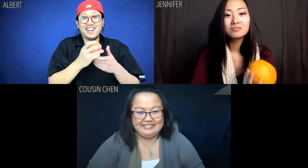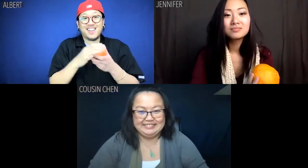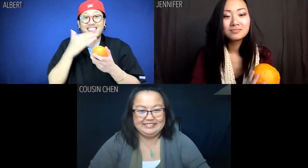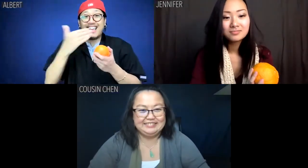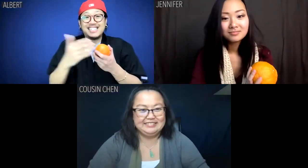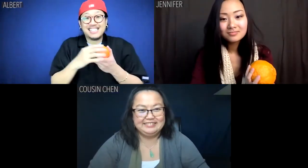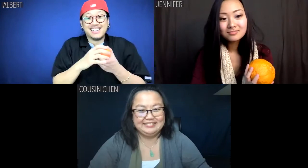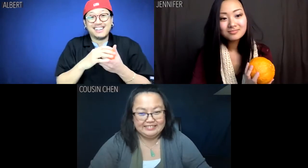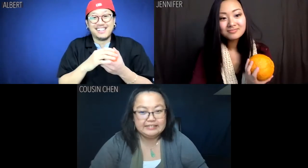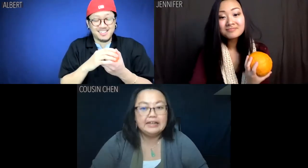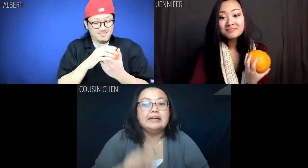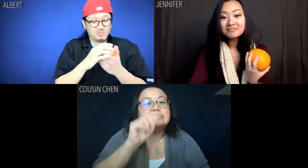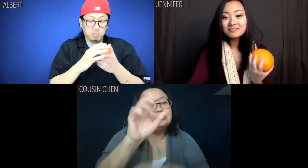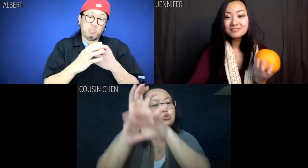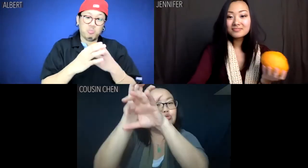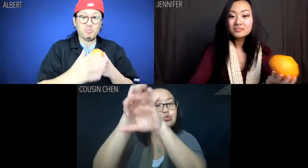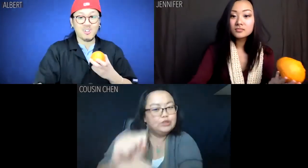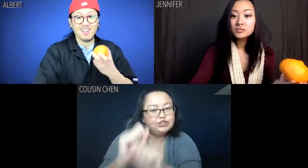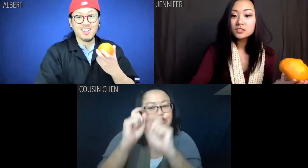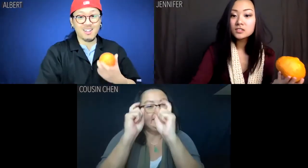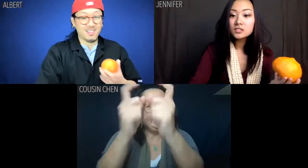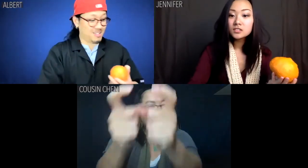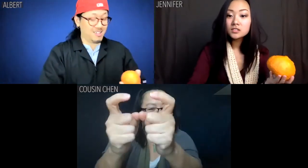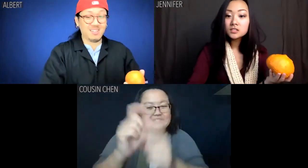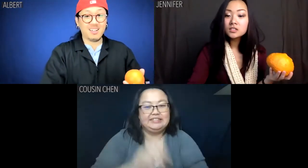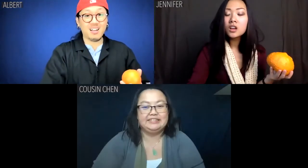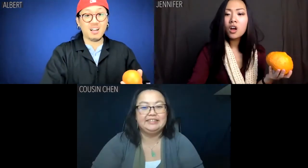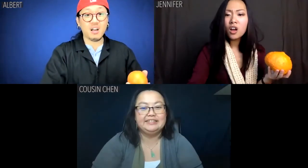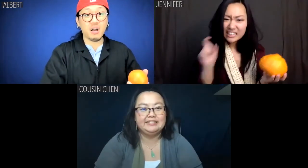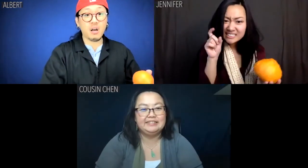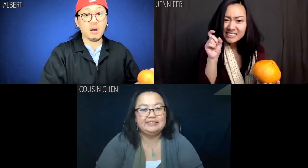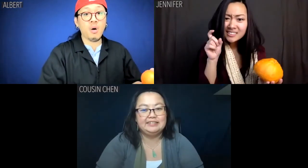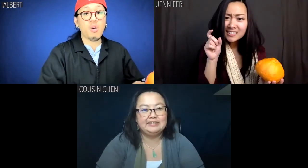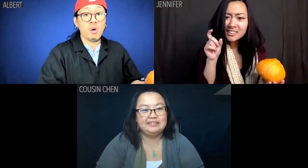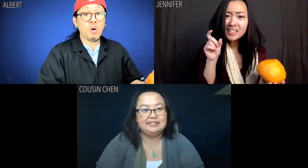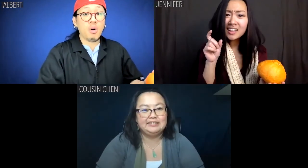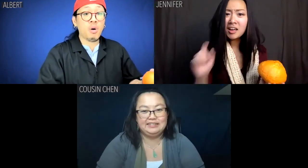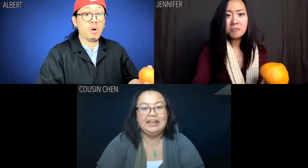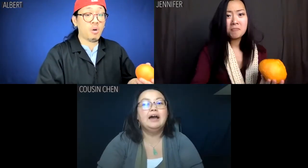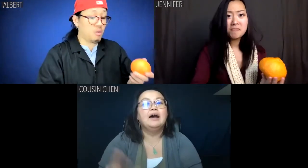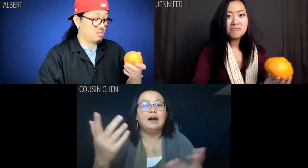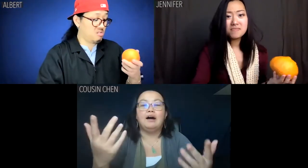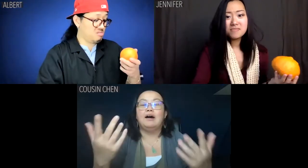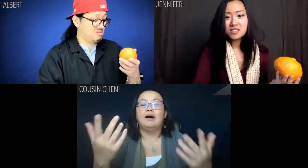Albert: Thanks. Cousin Chen: It's a very traditional gift. Jennifer: Is it?